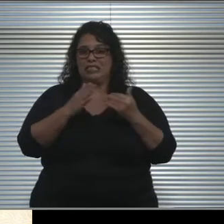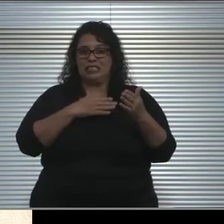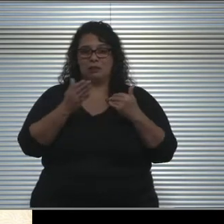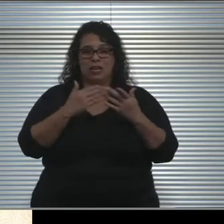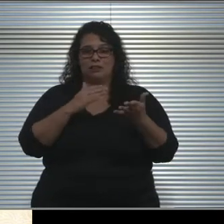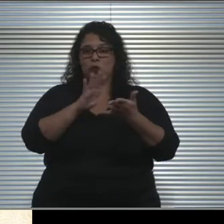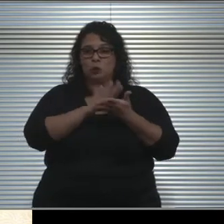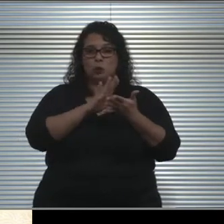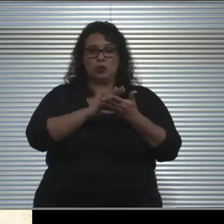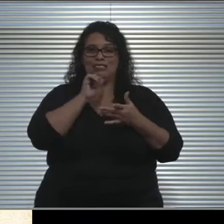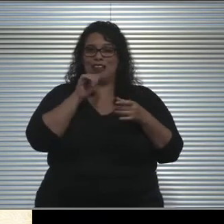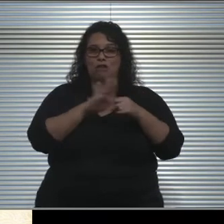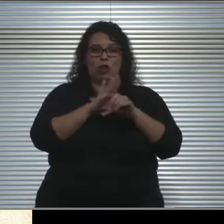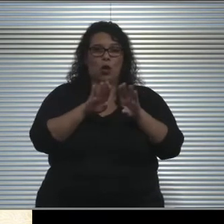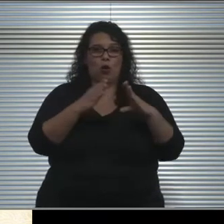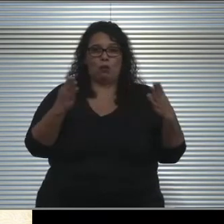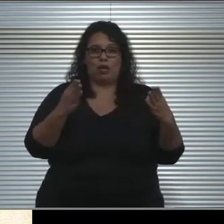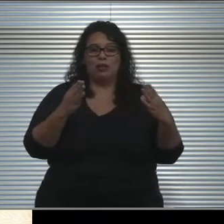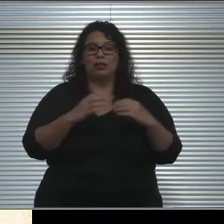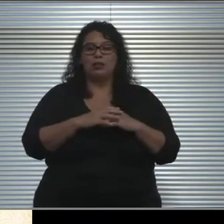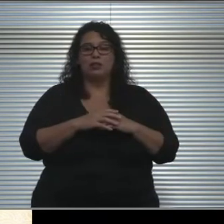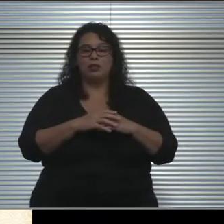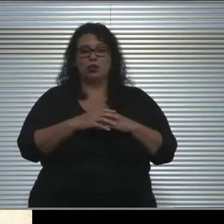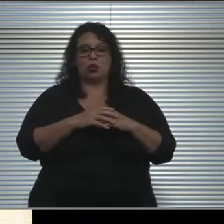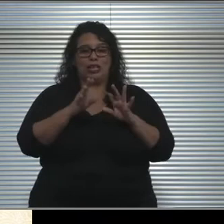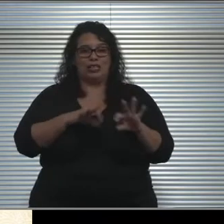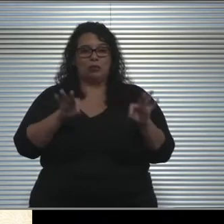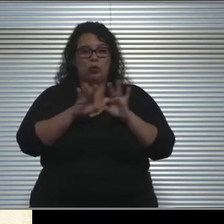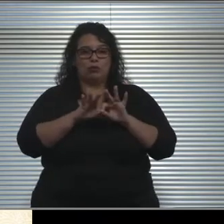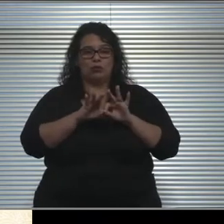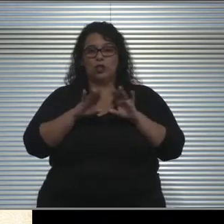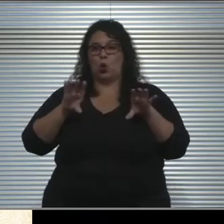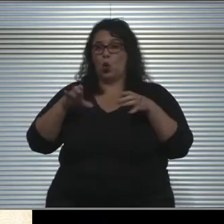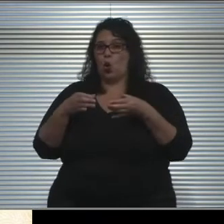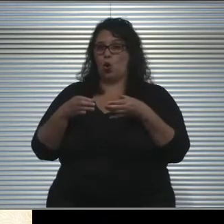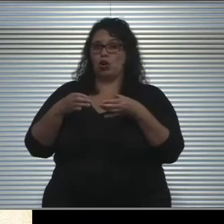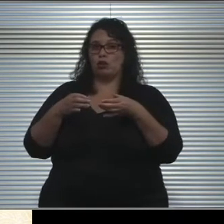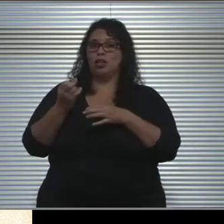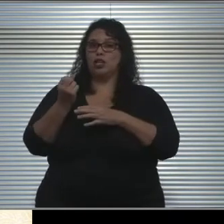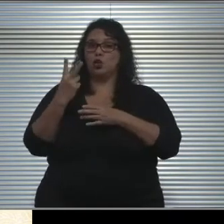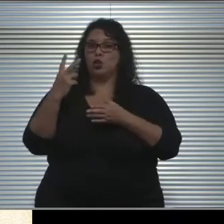And that's very vital when you look at the cohort. So there's two adults, there's 12 students,